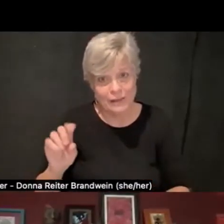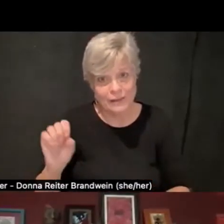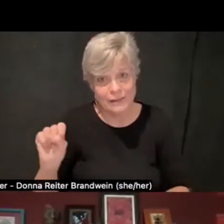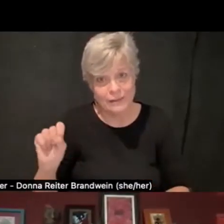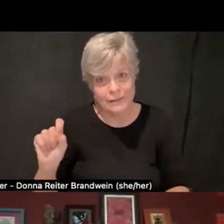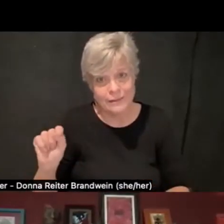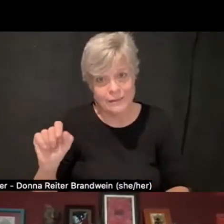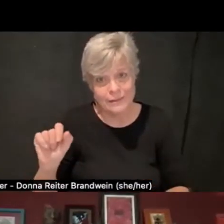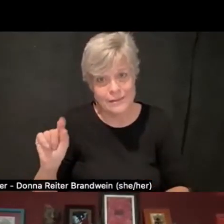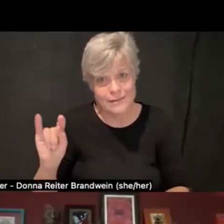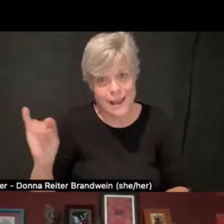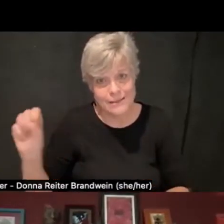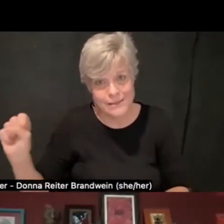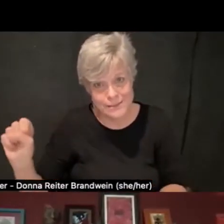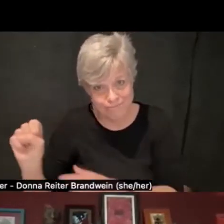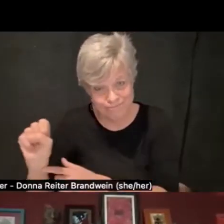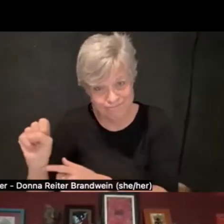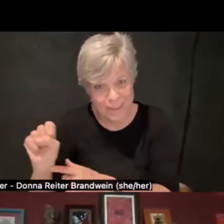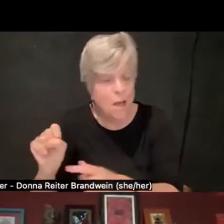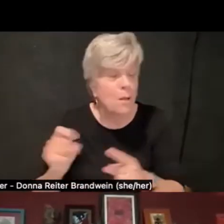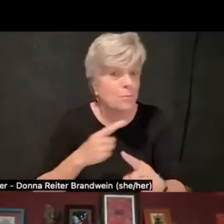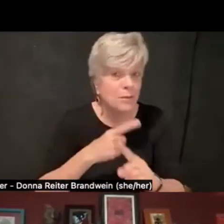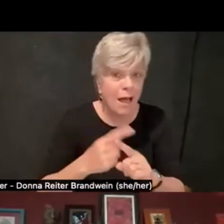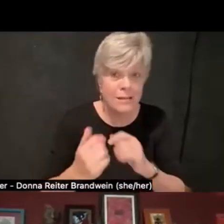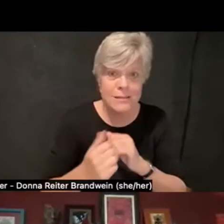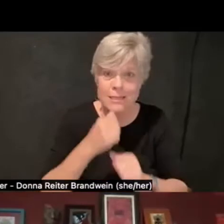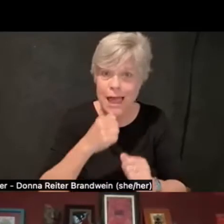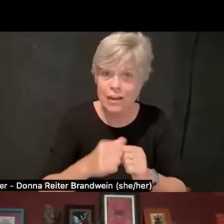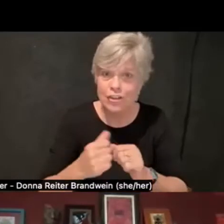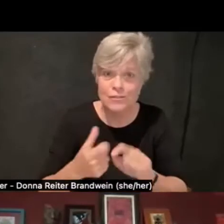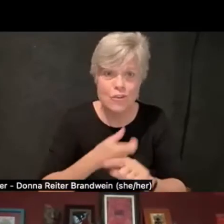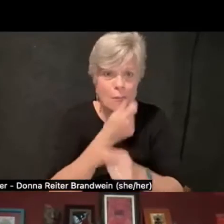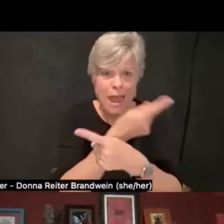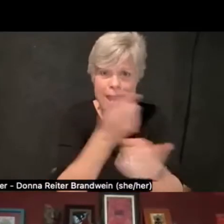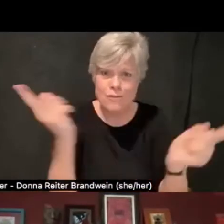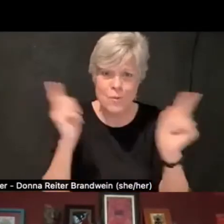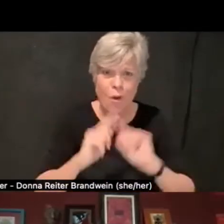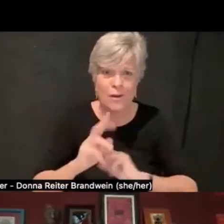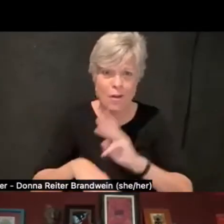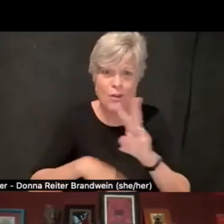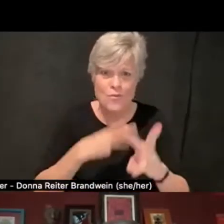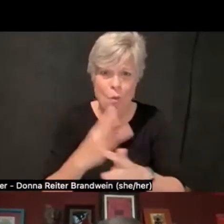from all over the planet, saying, "I met someone," I mean, it's sort of funny, like,